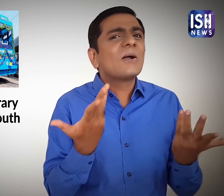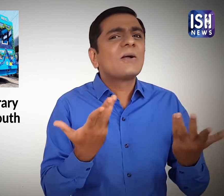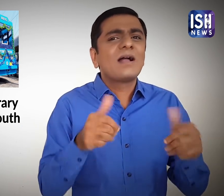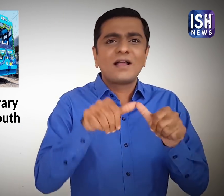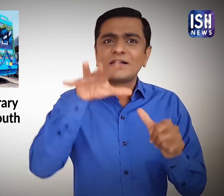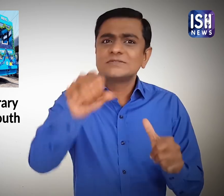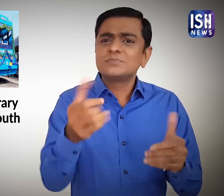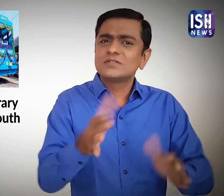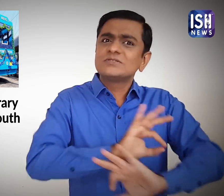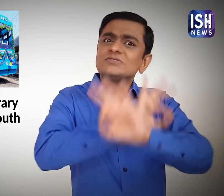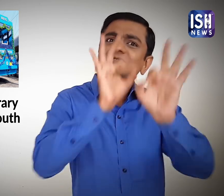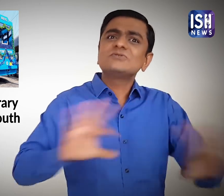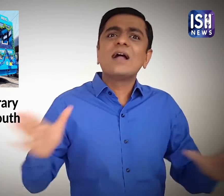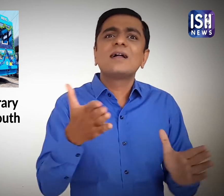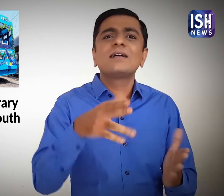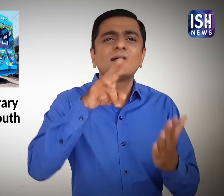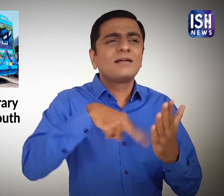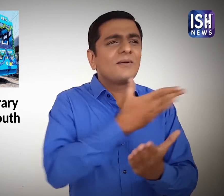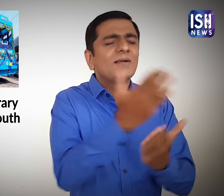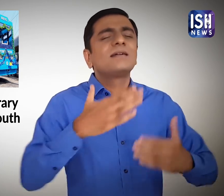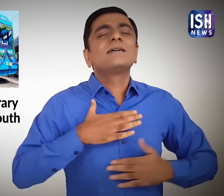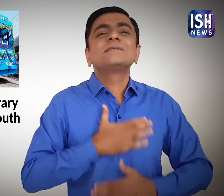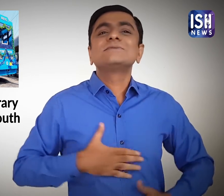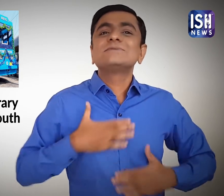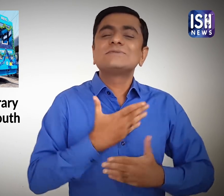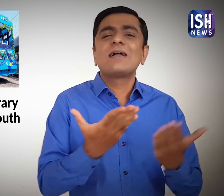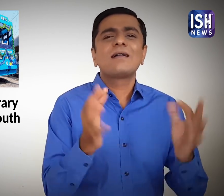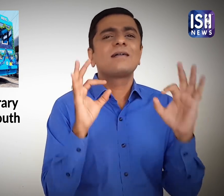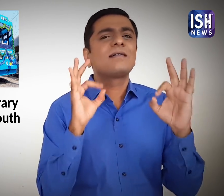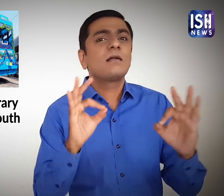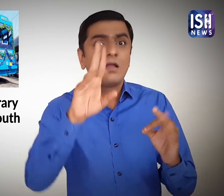Children would get access to good books and enjoy reading while travelling.